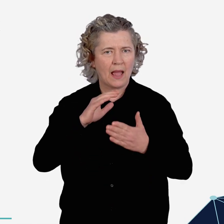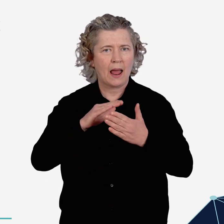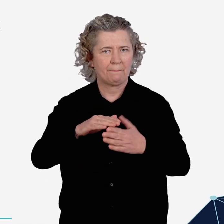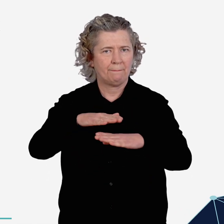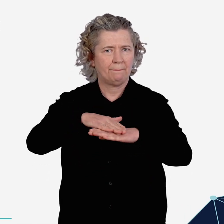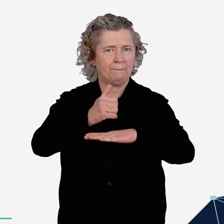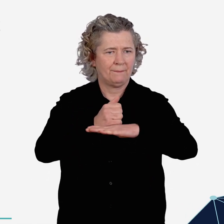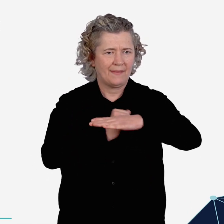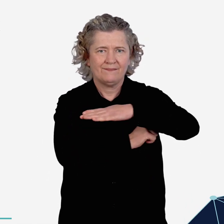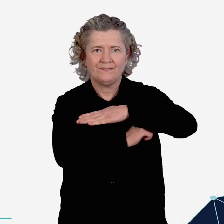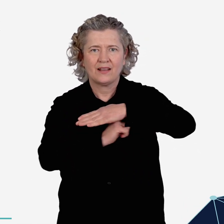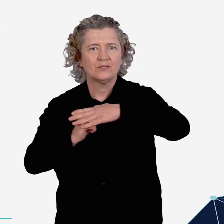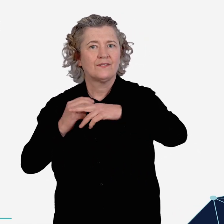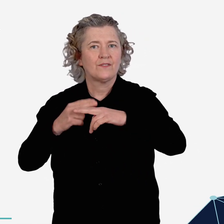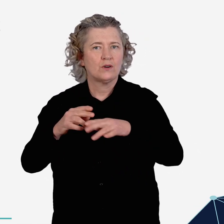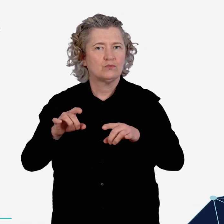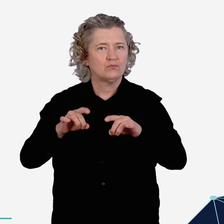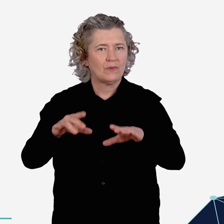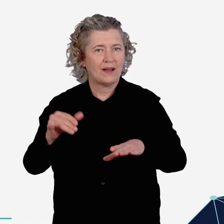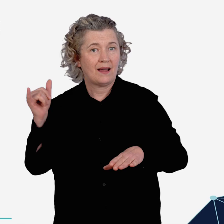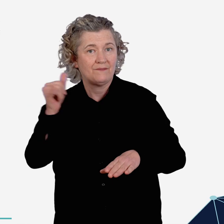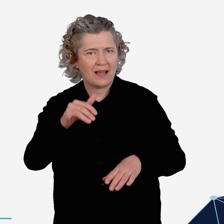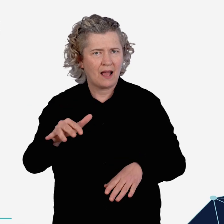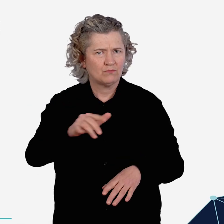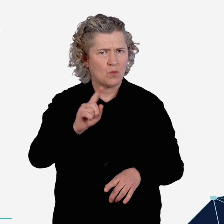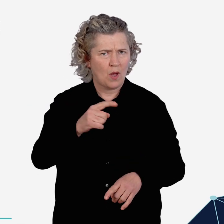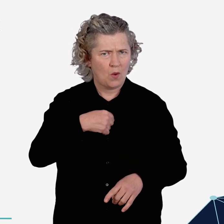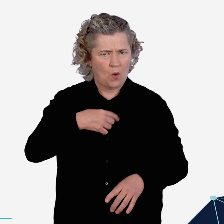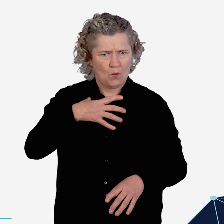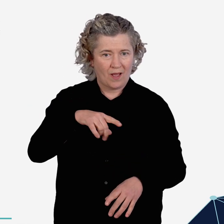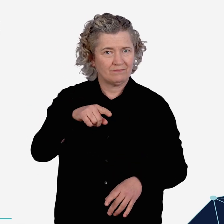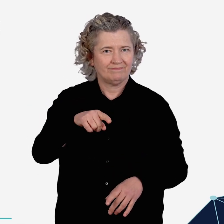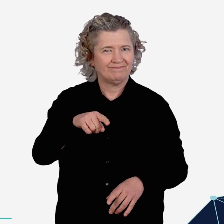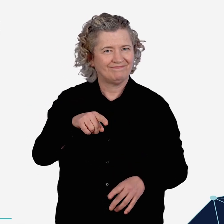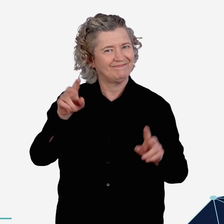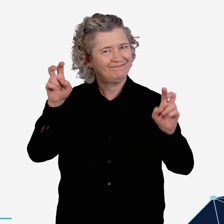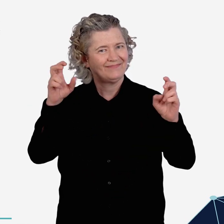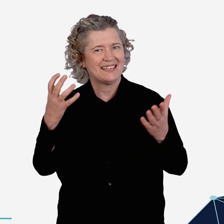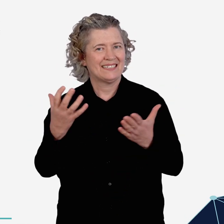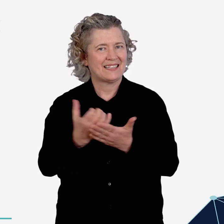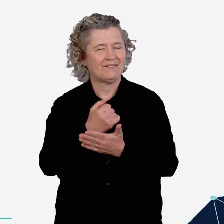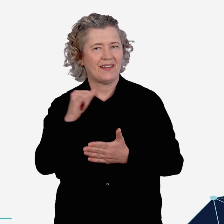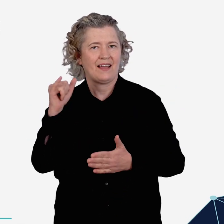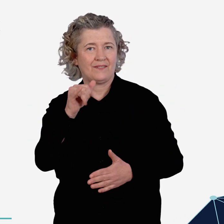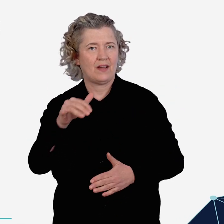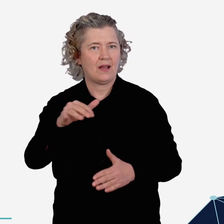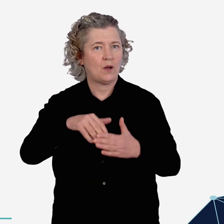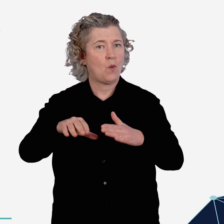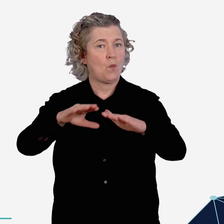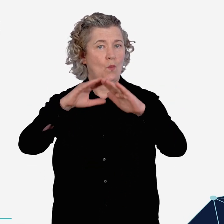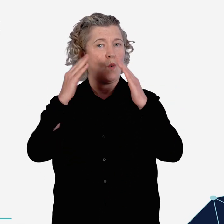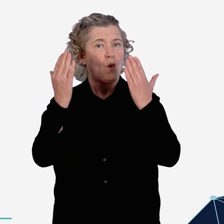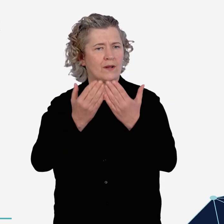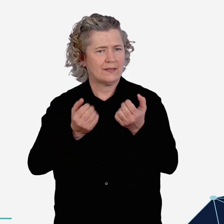This will set the foundations for the Australian aviation sector we want - the safest aviation sector in the world,